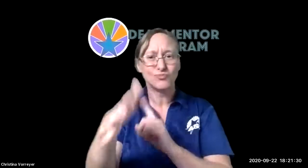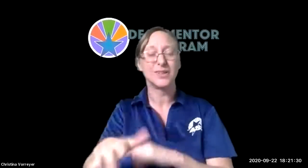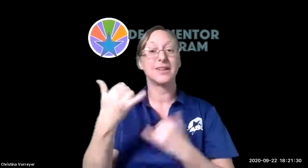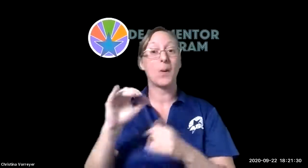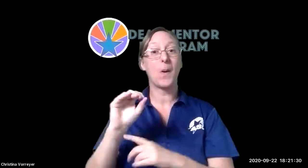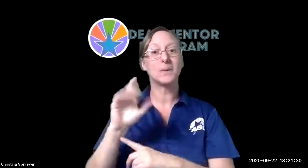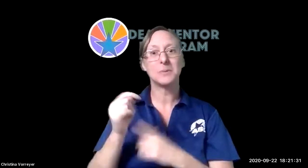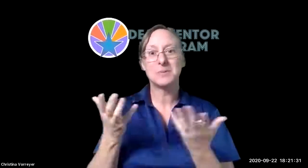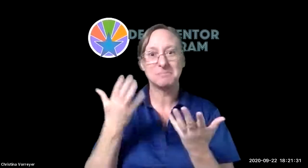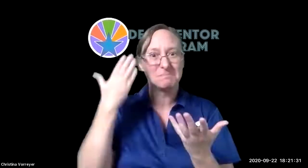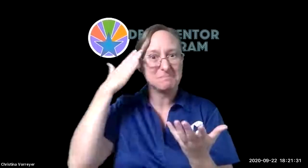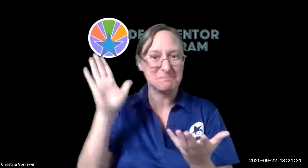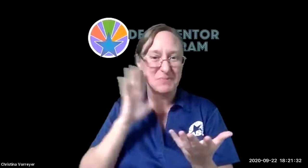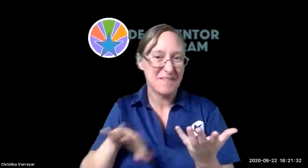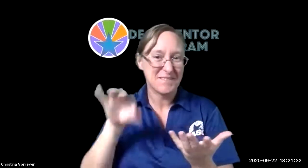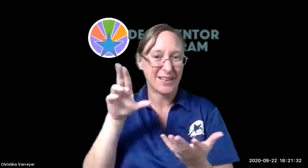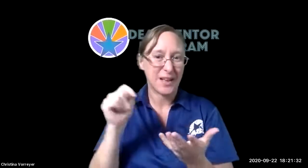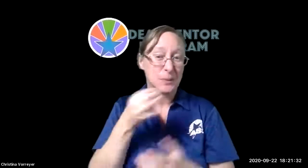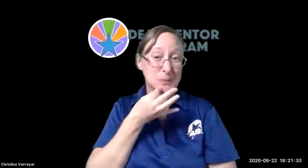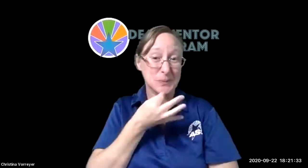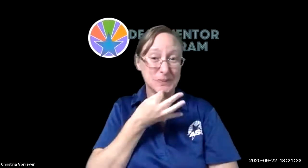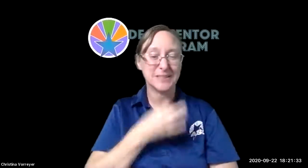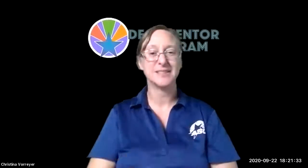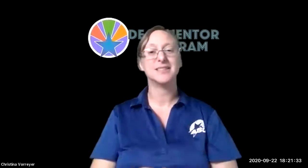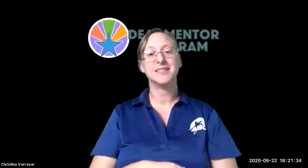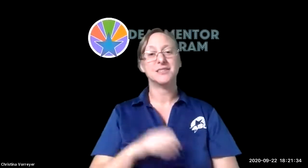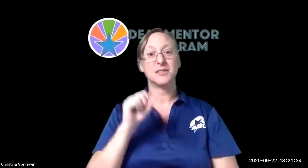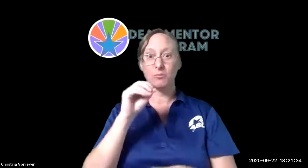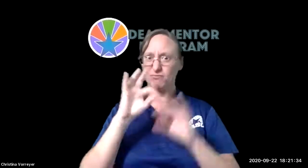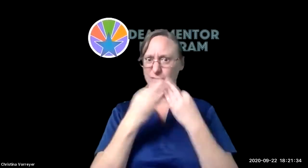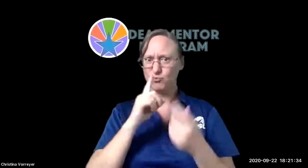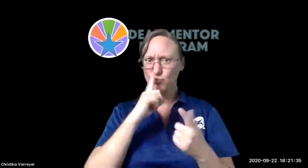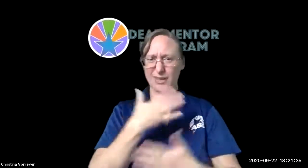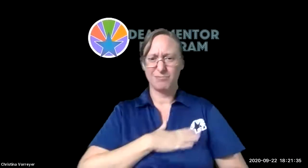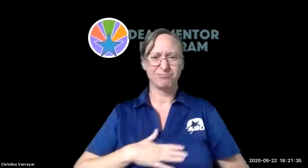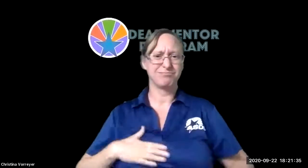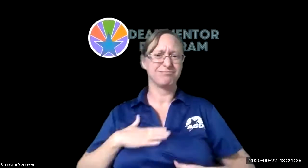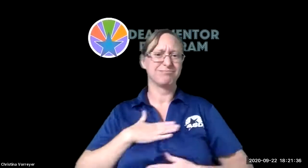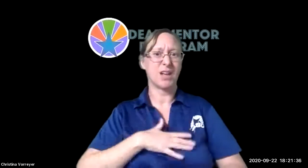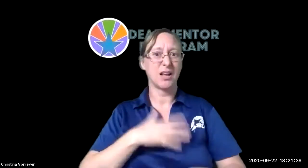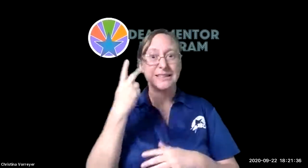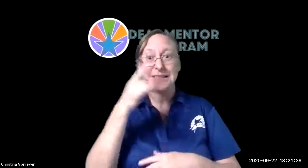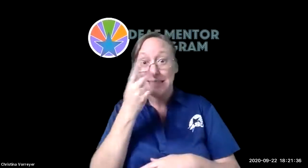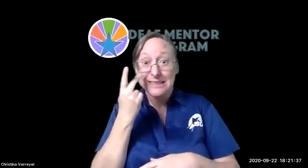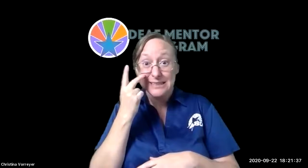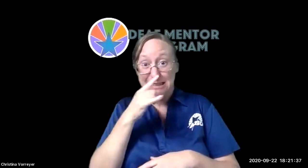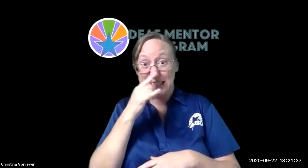we had uh leaves of fall so we're not sure what october will be but we'll find out soon